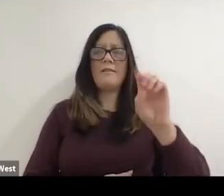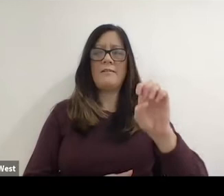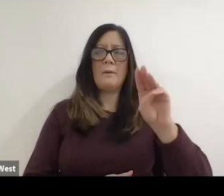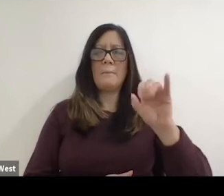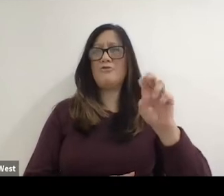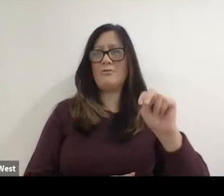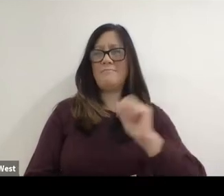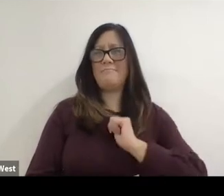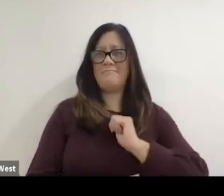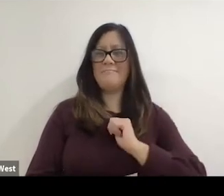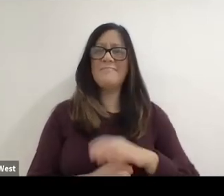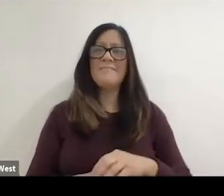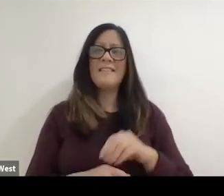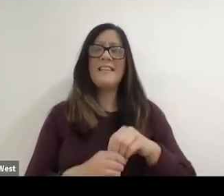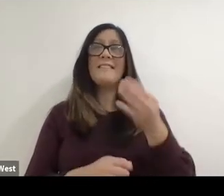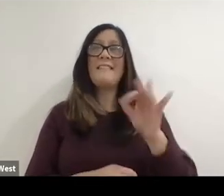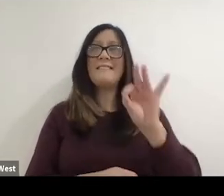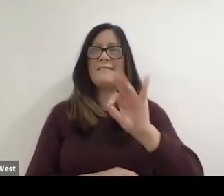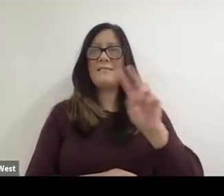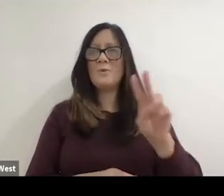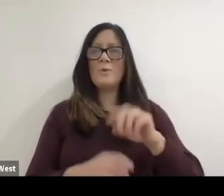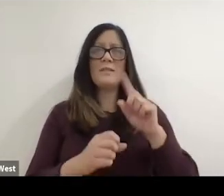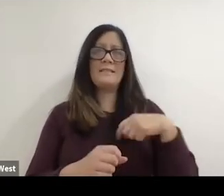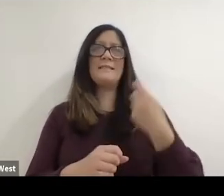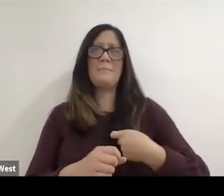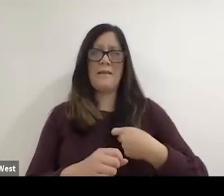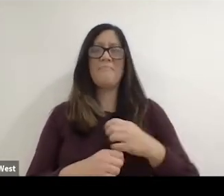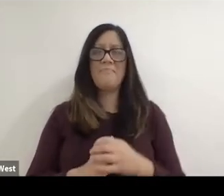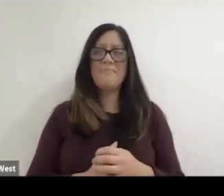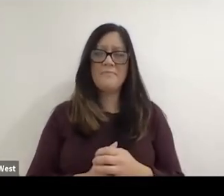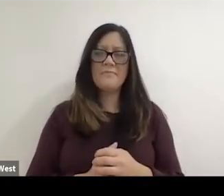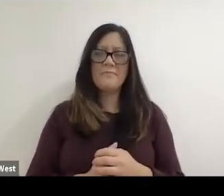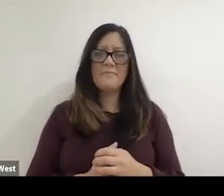team in 1992 at the Barcelona, Spain.